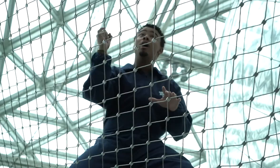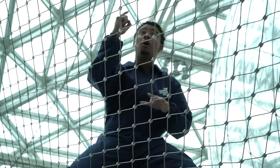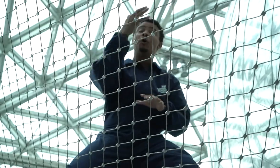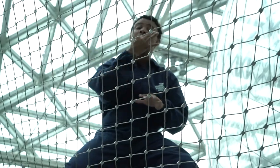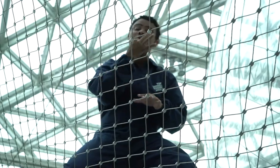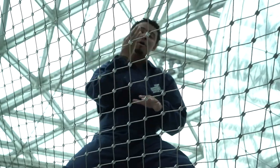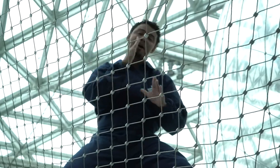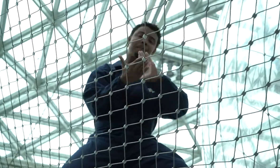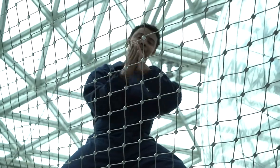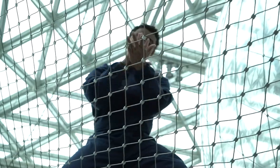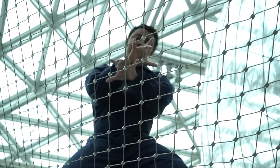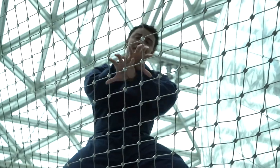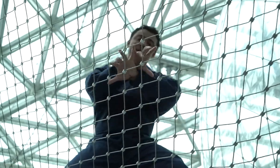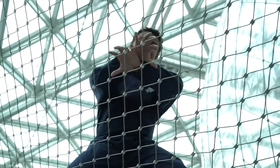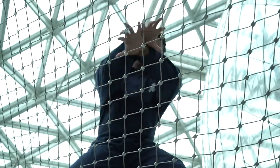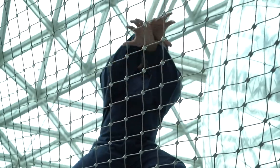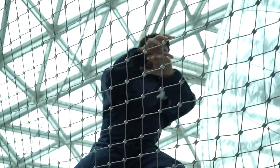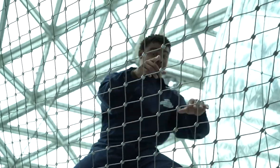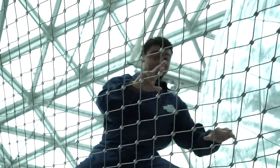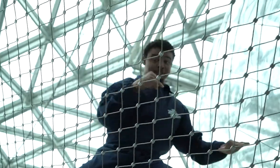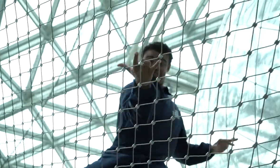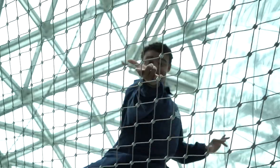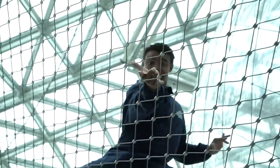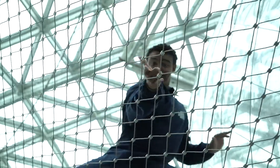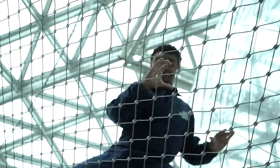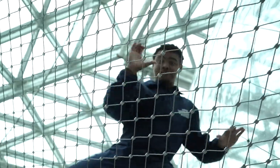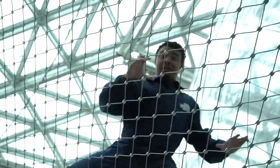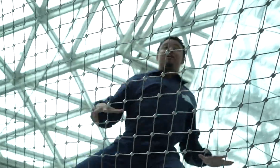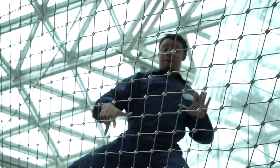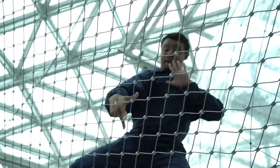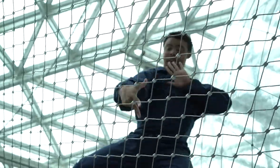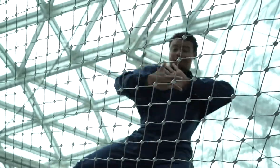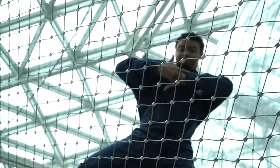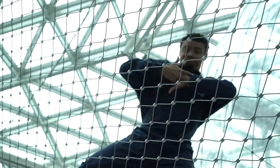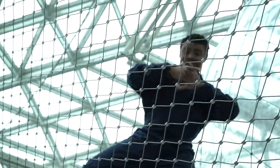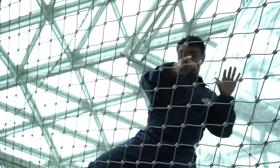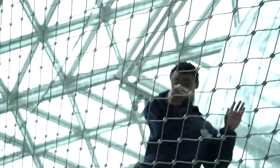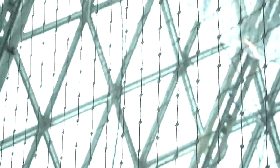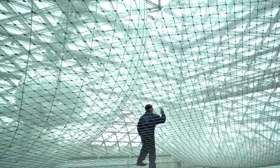But I think I can become a spiderman later. So I can perform Spiderman's web spray at Calvin!